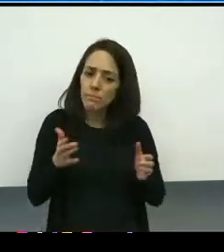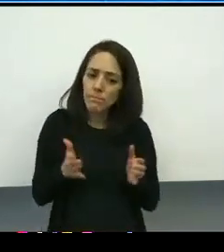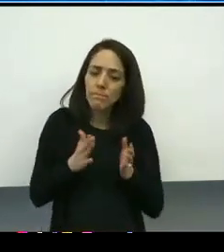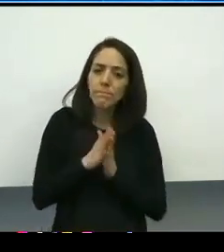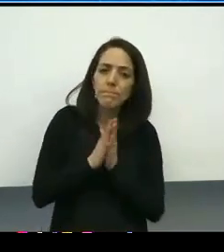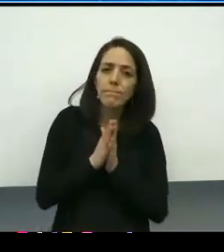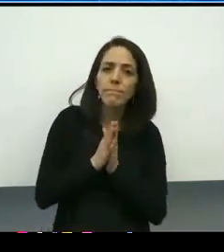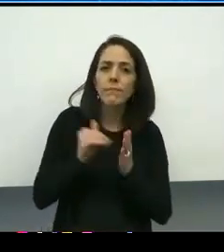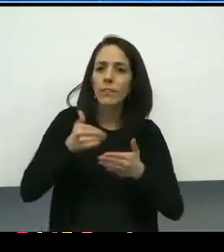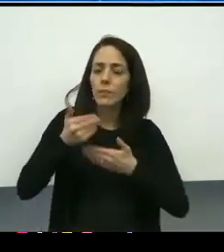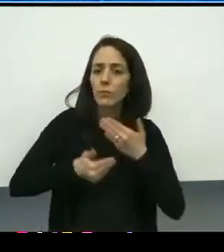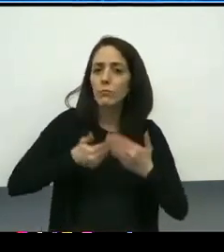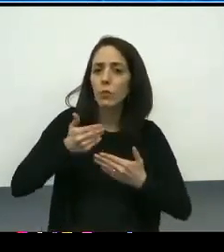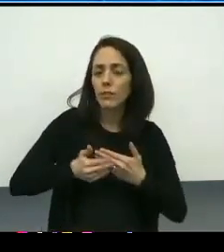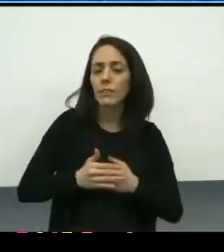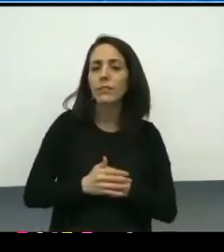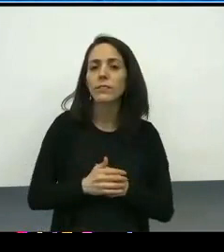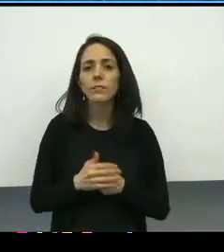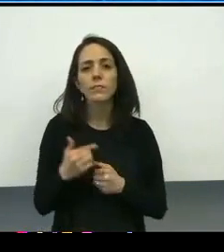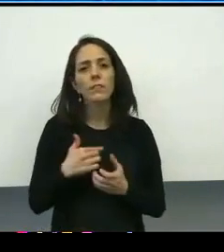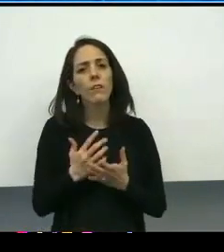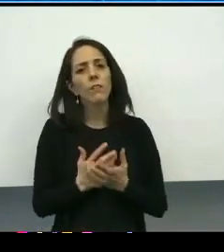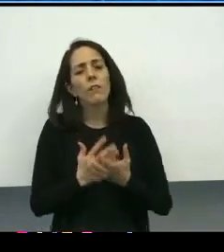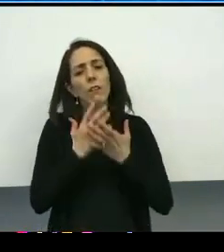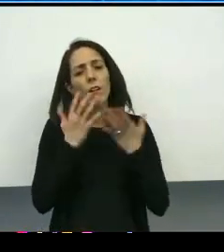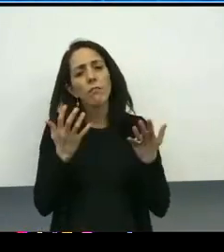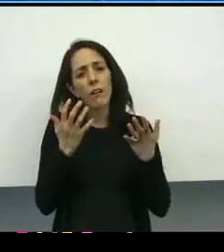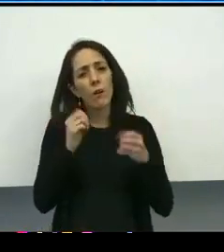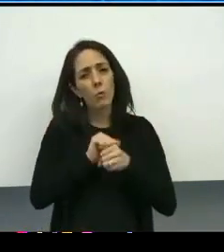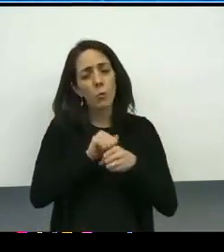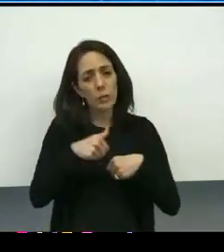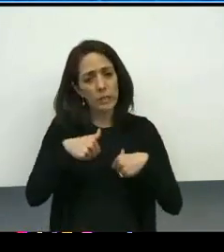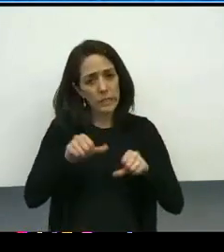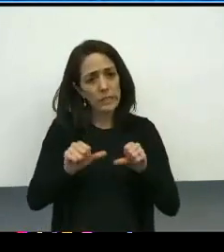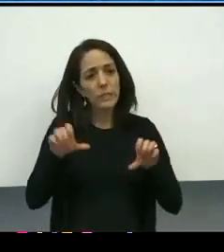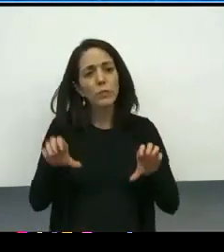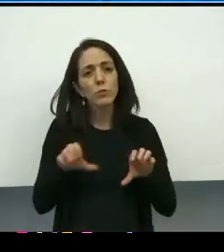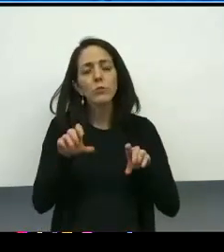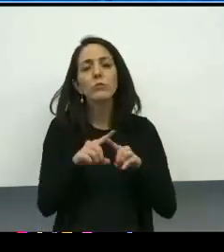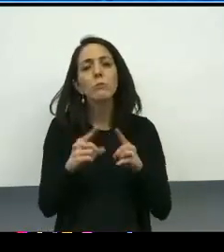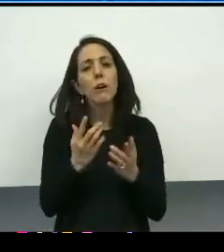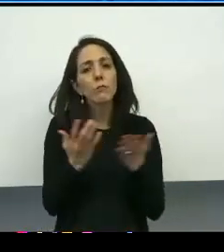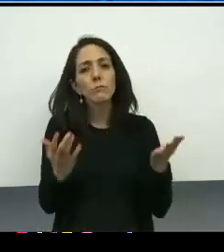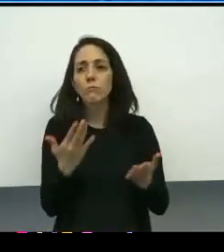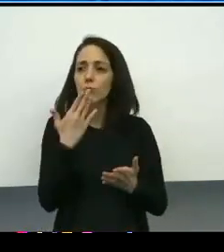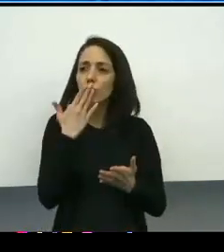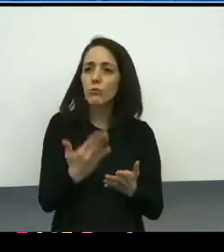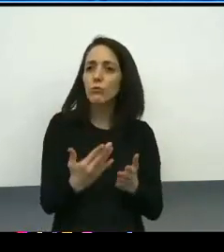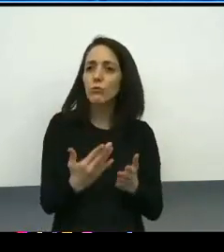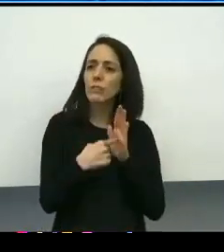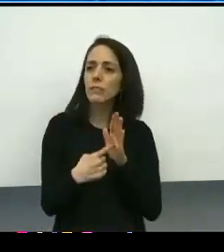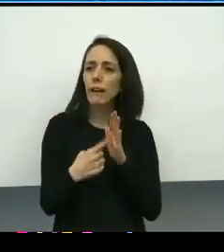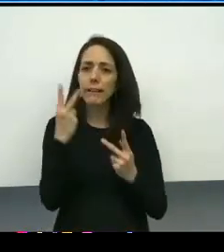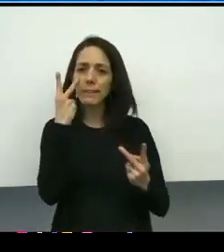There is quite a ways to go, but there is also a lot of good signs of the hope